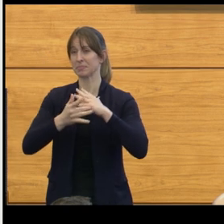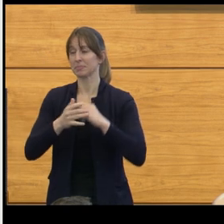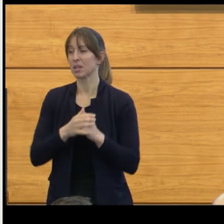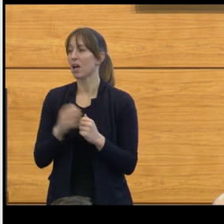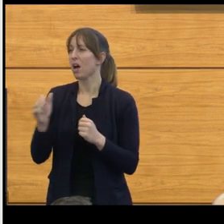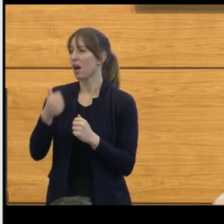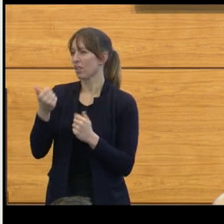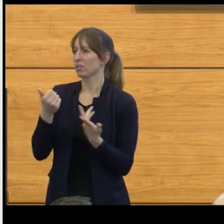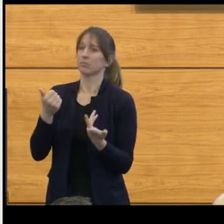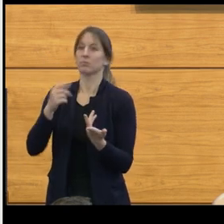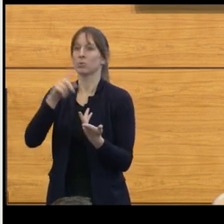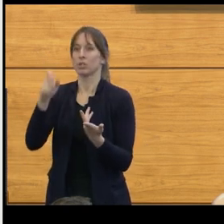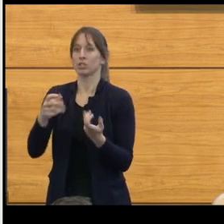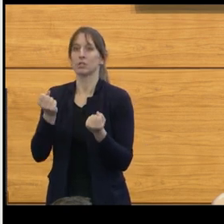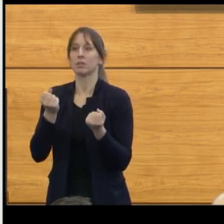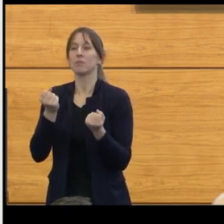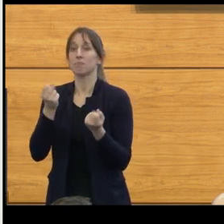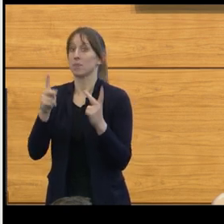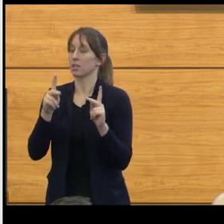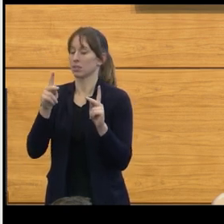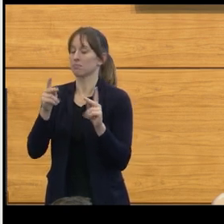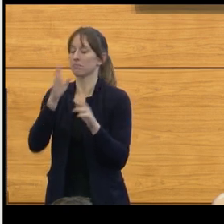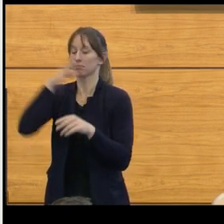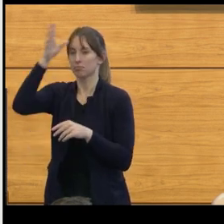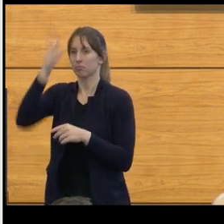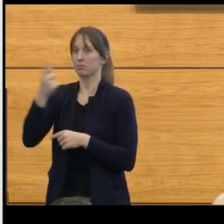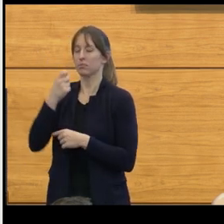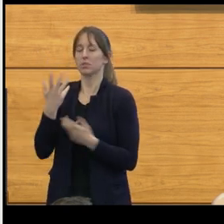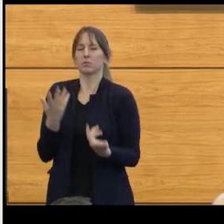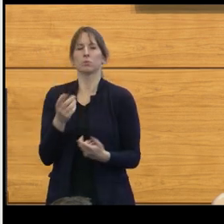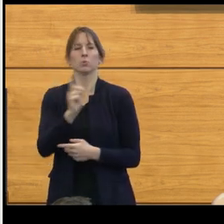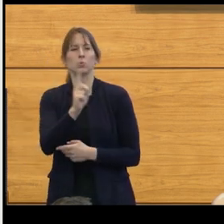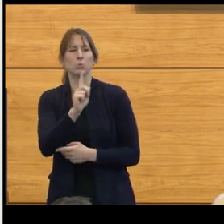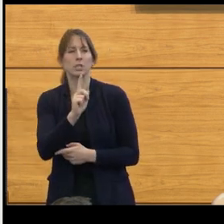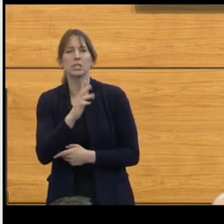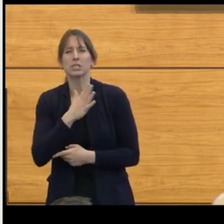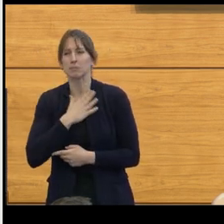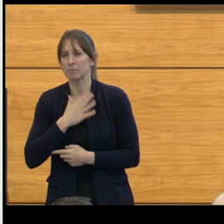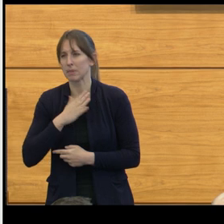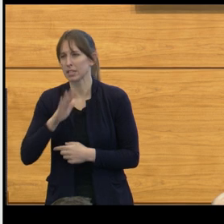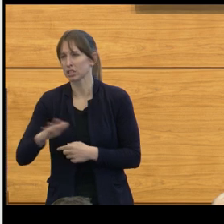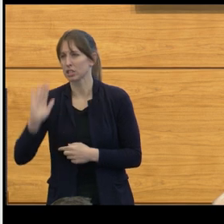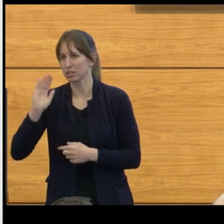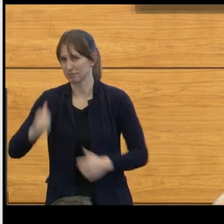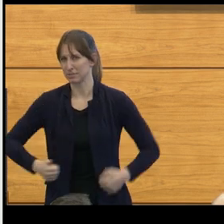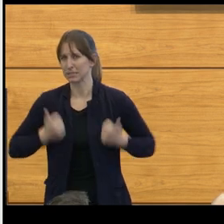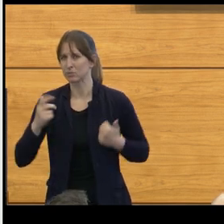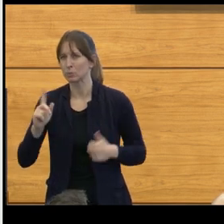And I get asked that question regularly from parents, particularly of children who have brain tumors.